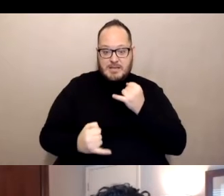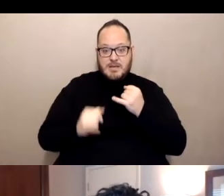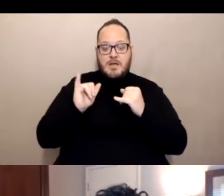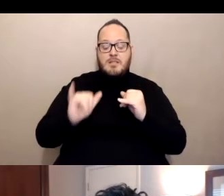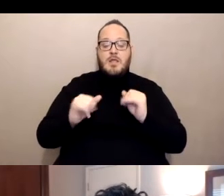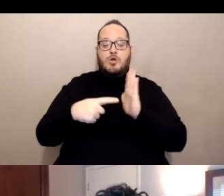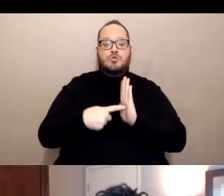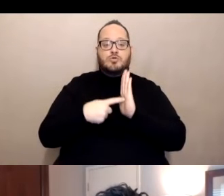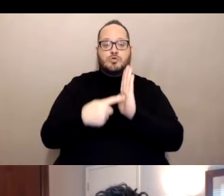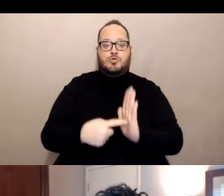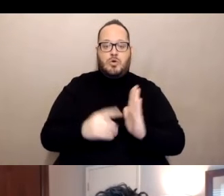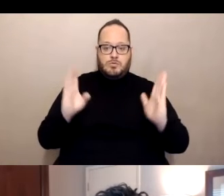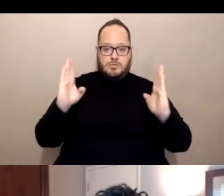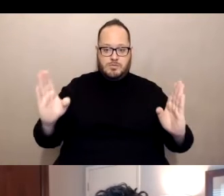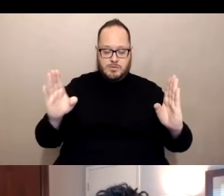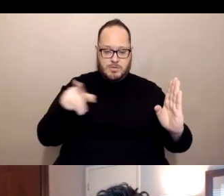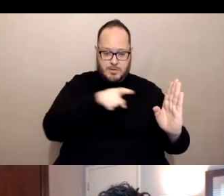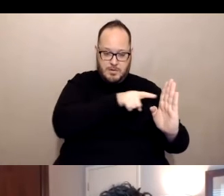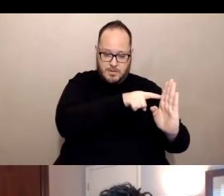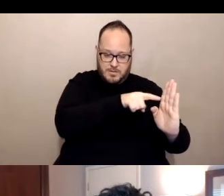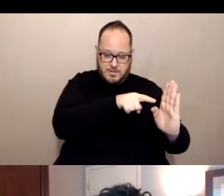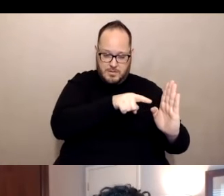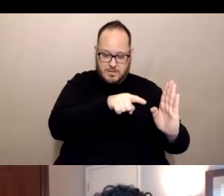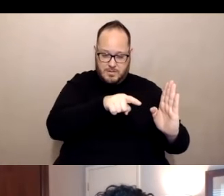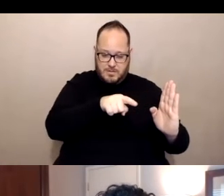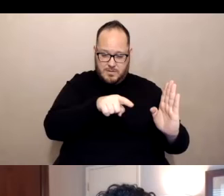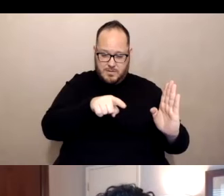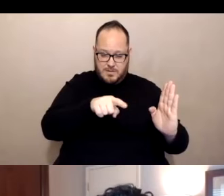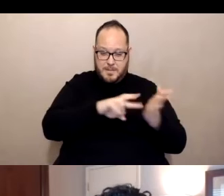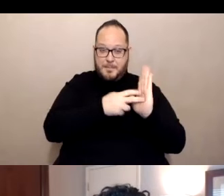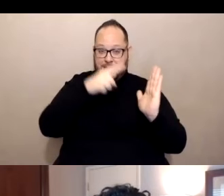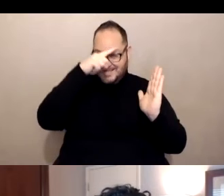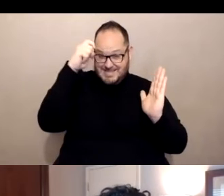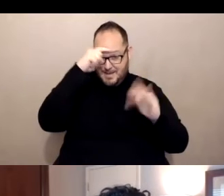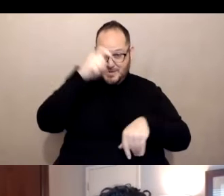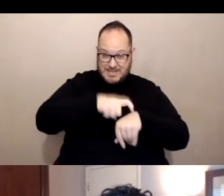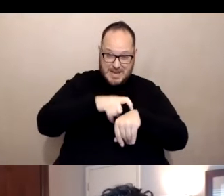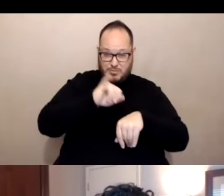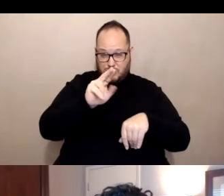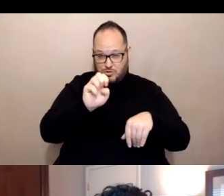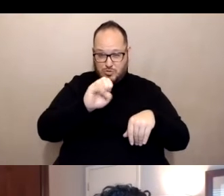around the summertime around early summer, June and July and then it sees a very substantial,